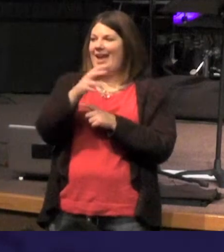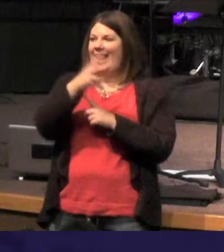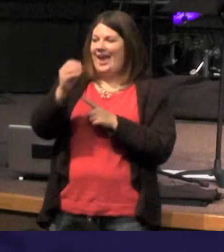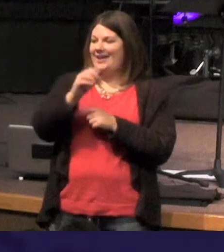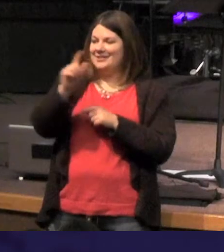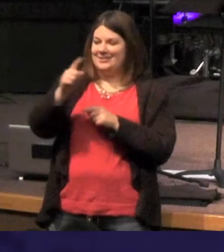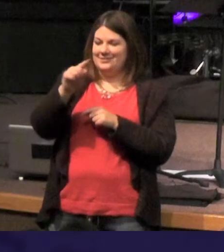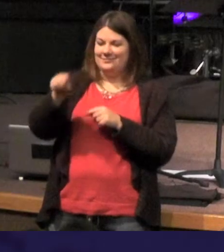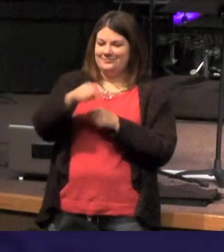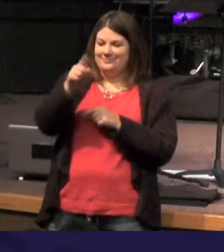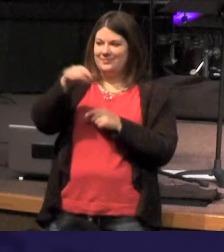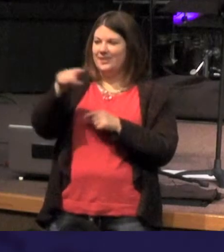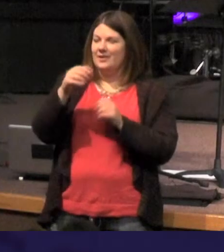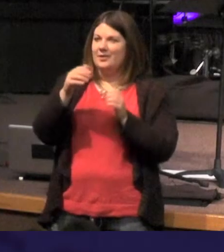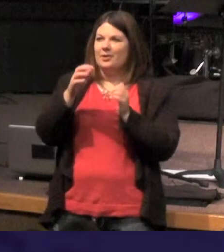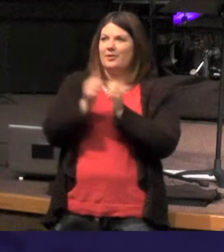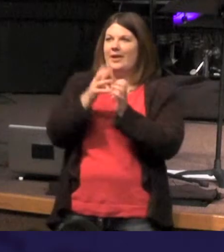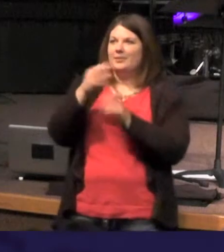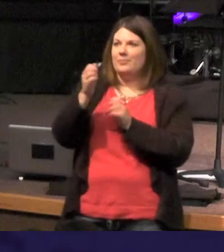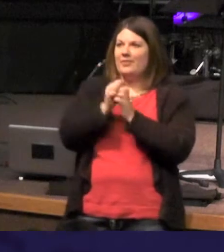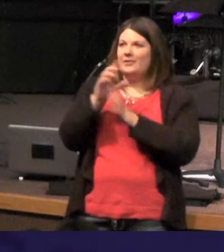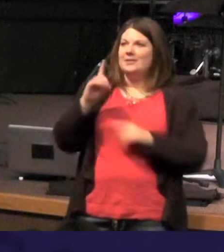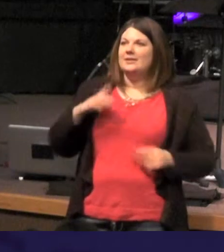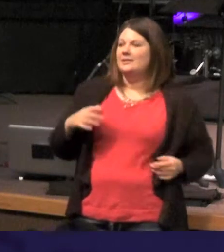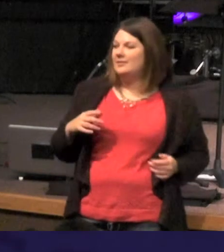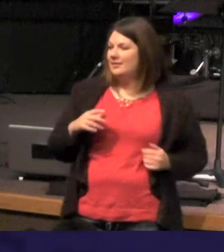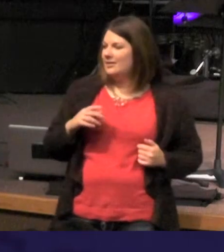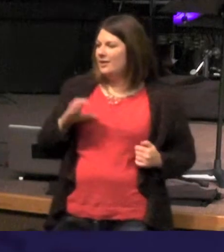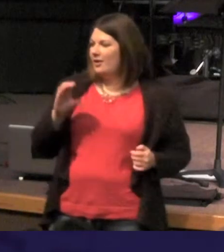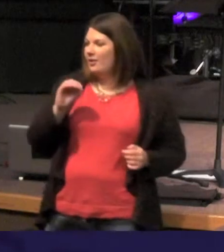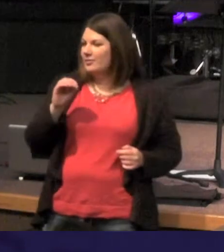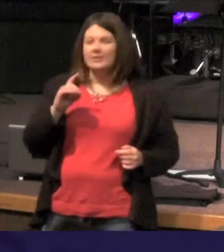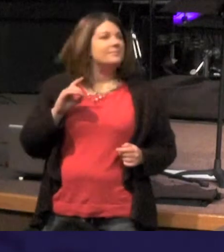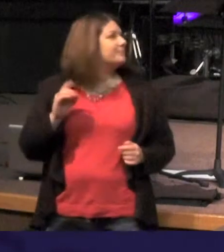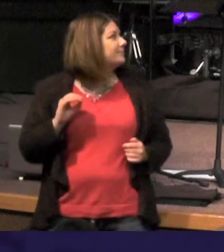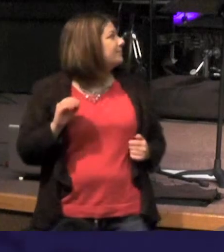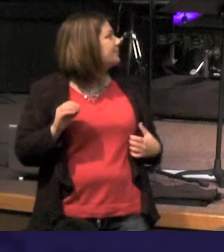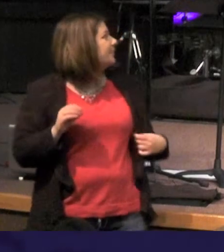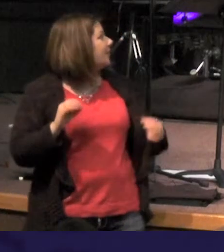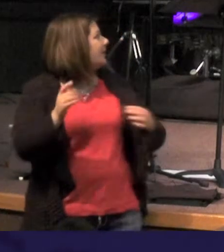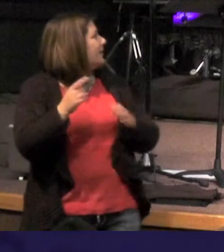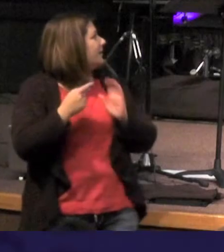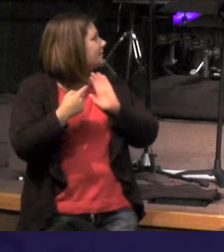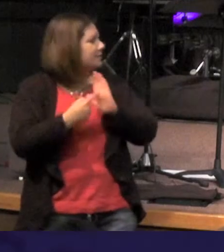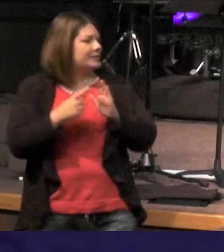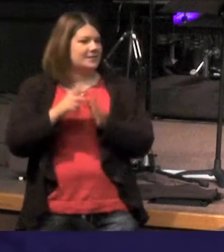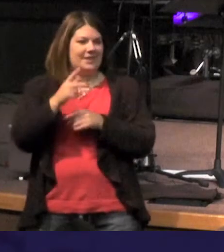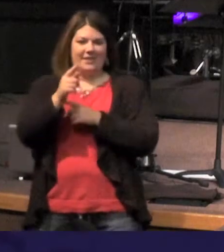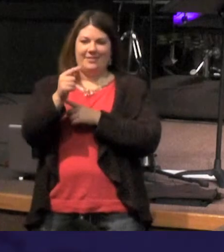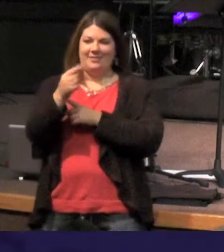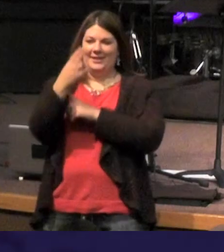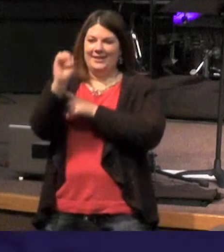and then we see 'o that a definite article - it would be like saying "the" word and so we find this phrase "God